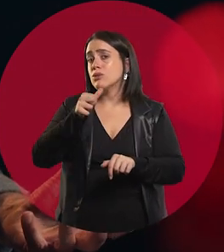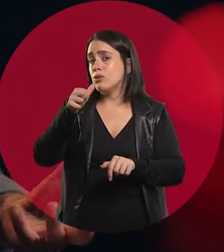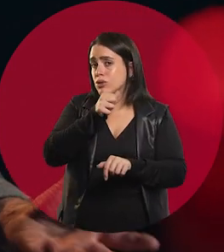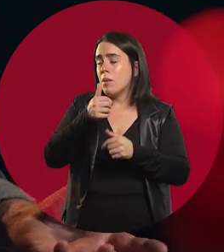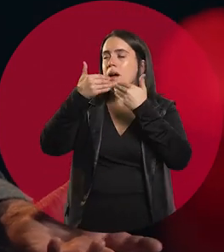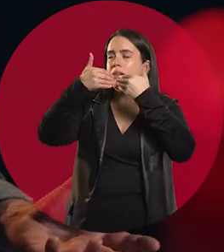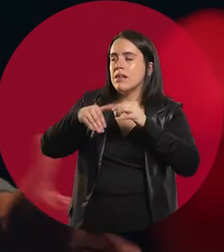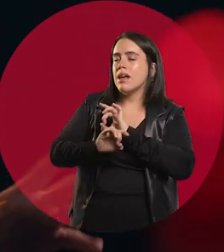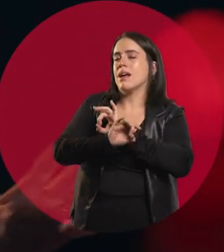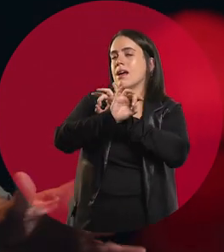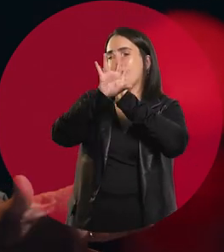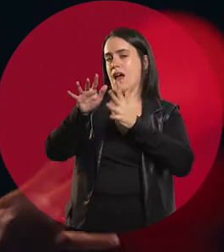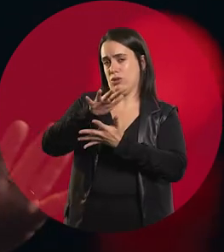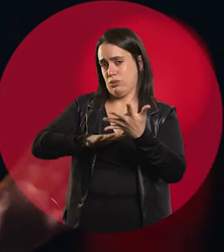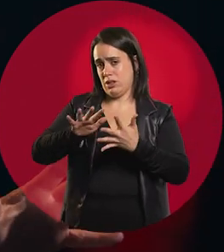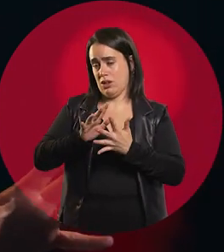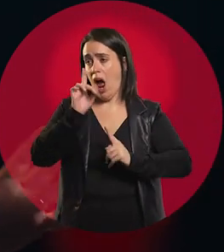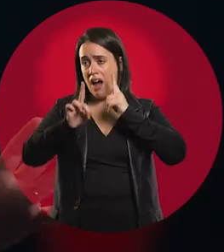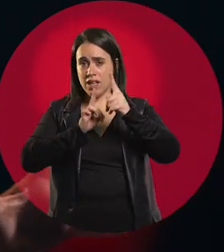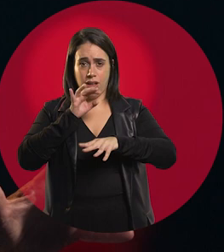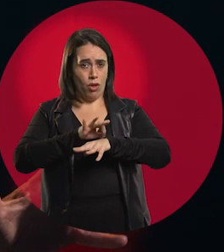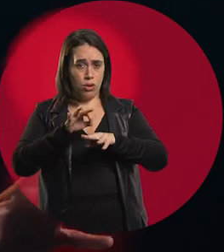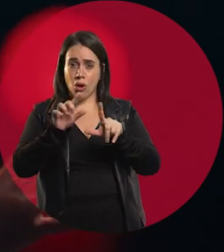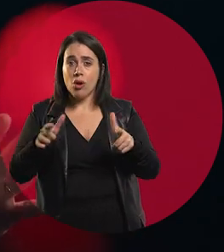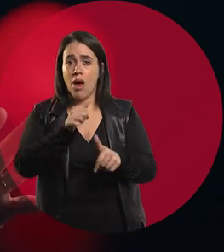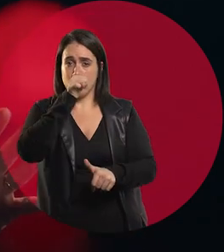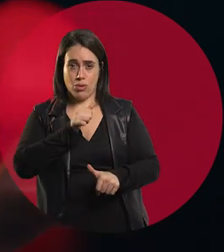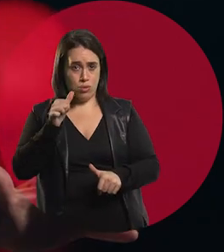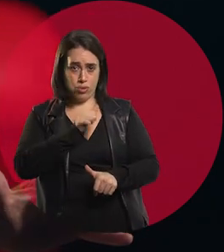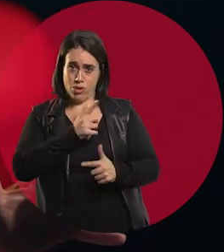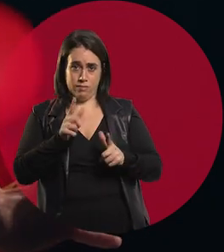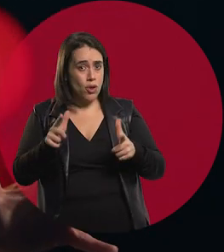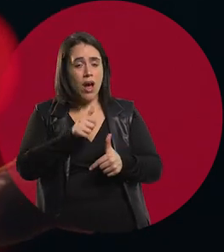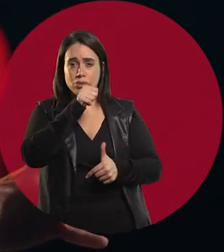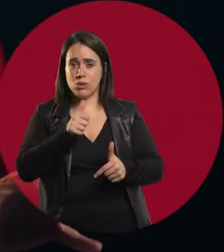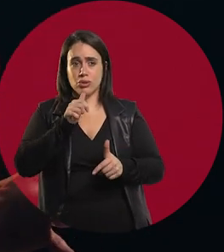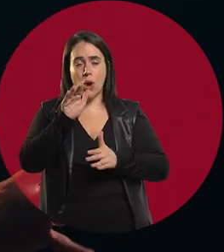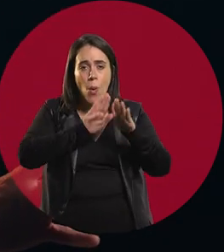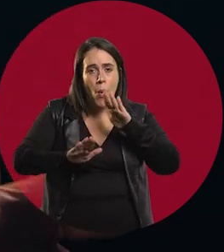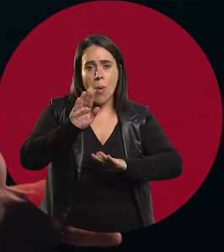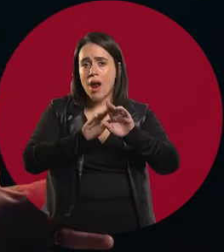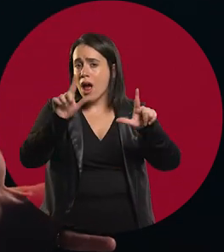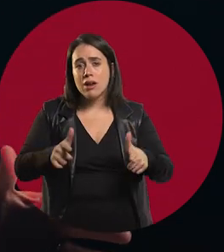and sometimes you can't really fix anything. You simply have to be able to create an environment